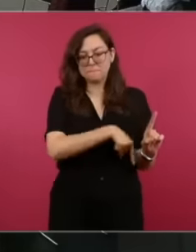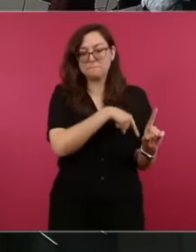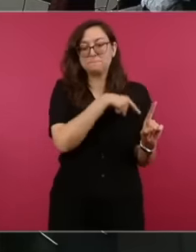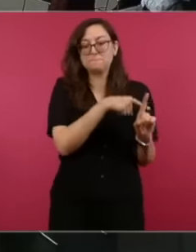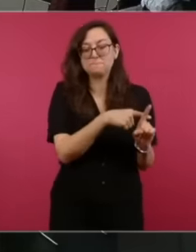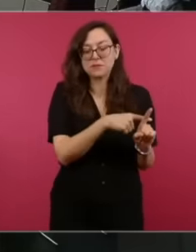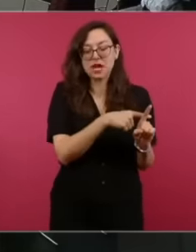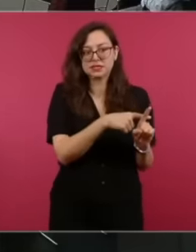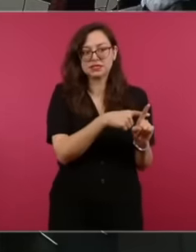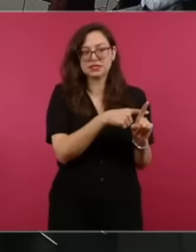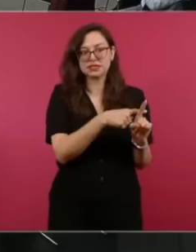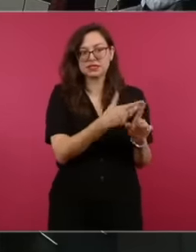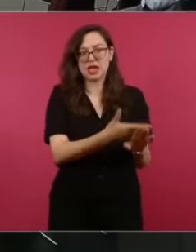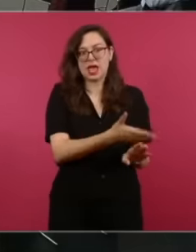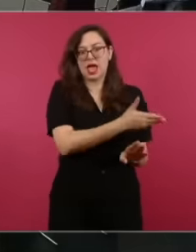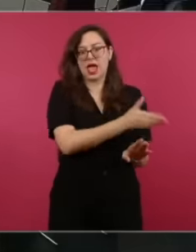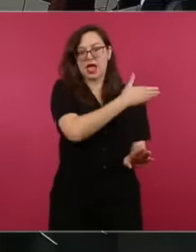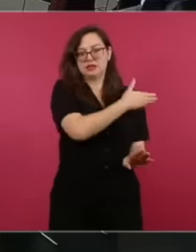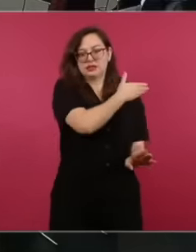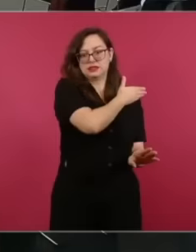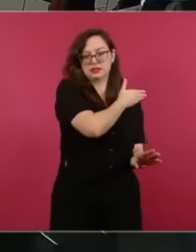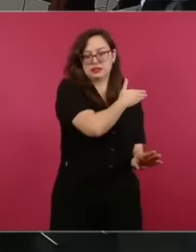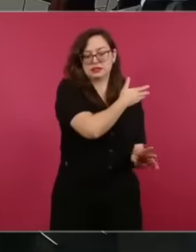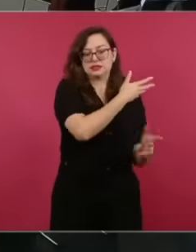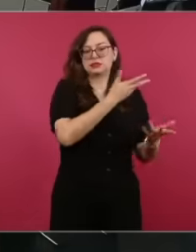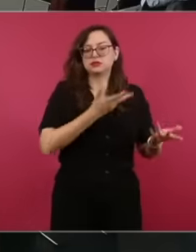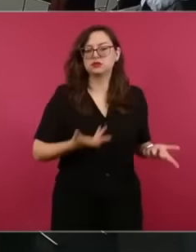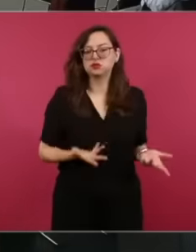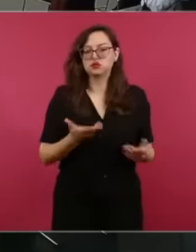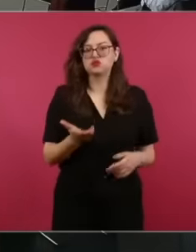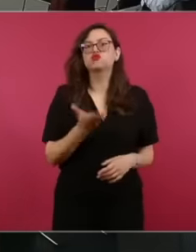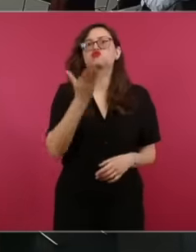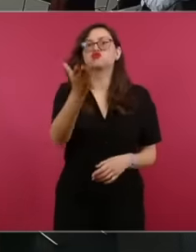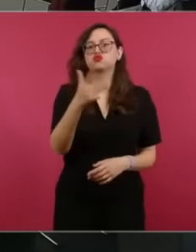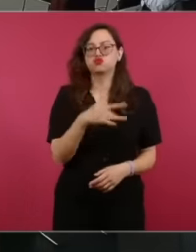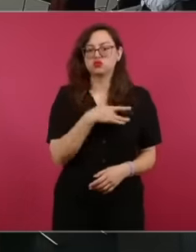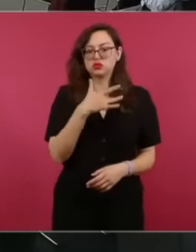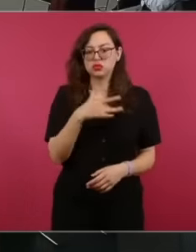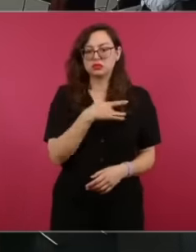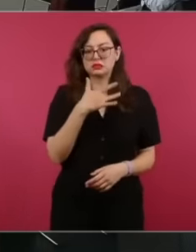Calderón with these results you consider that it has been the best idea to continue prioritizing